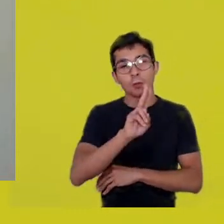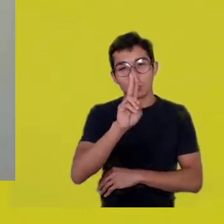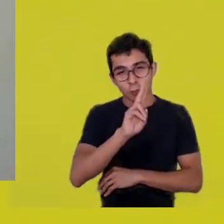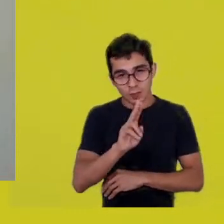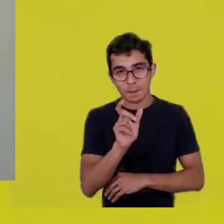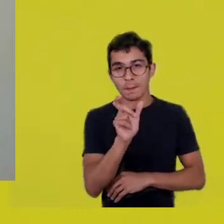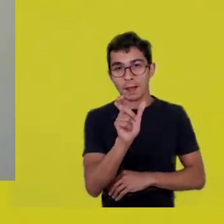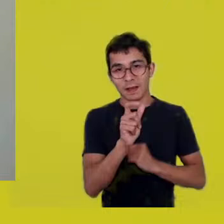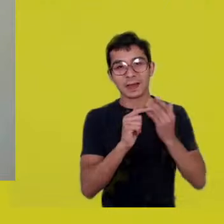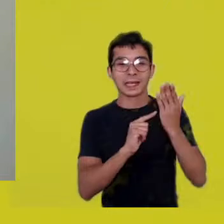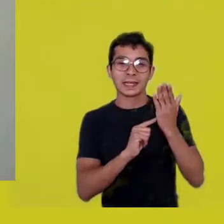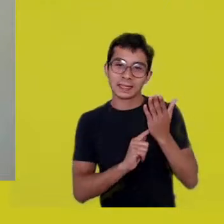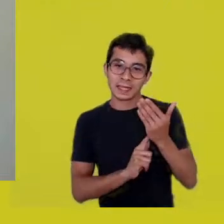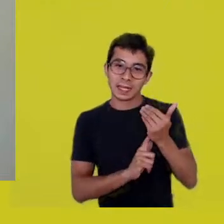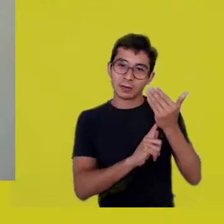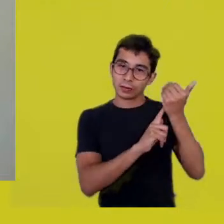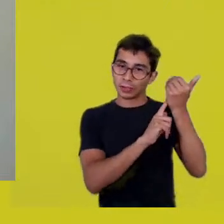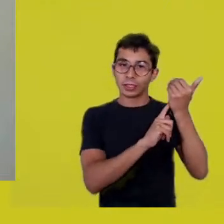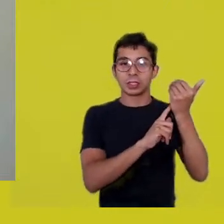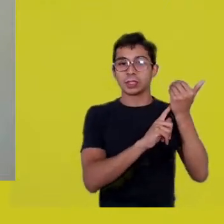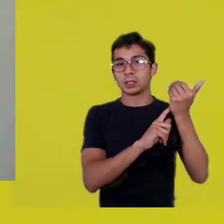consequence to the term we’re using.